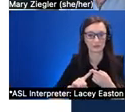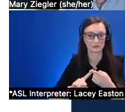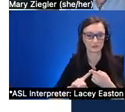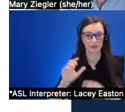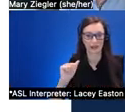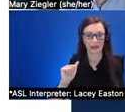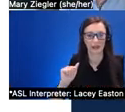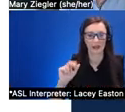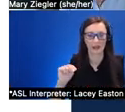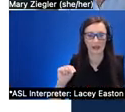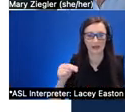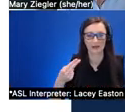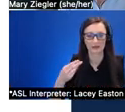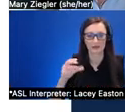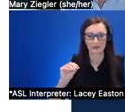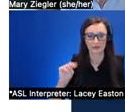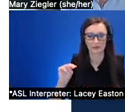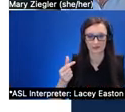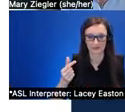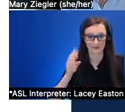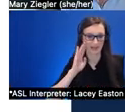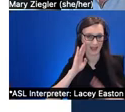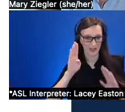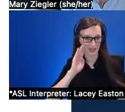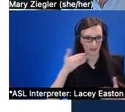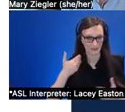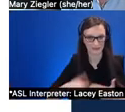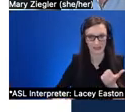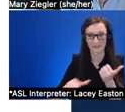hi everyone um i'm hungover assistant professor in computer science and engineering